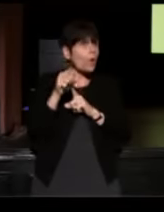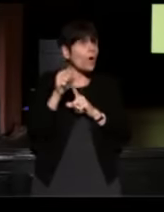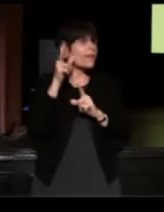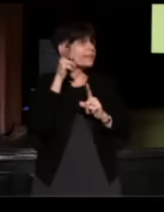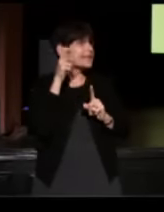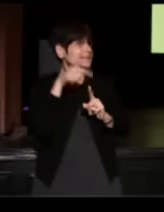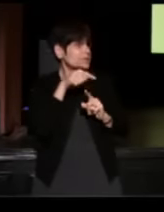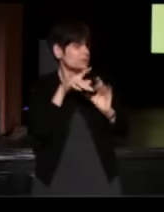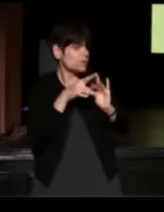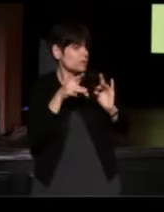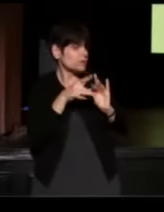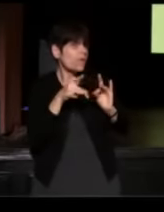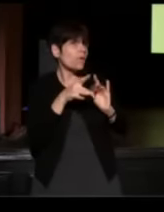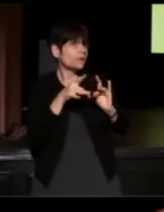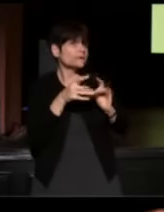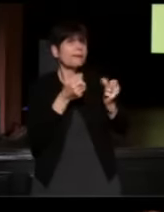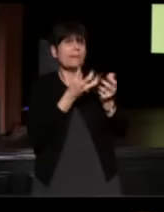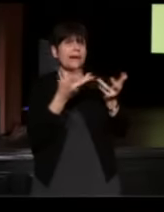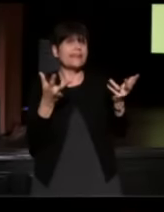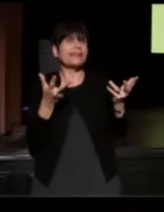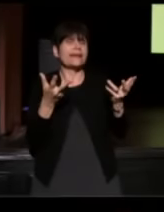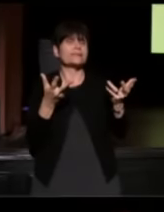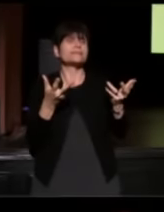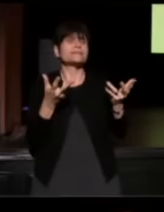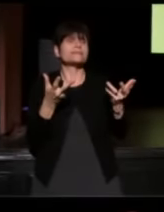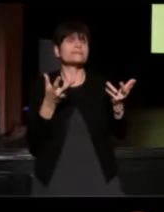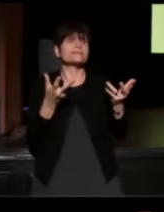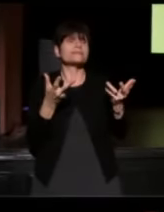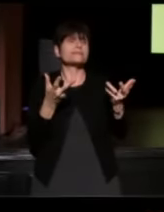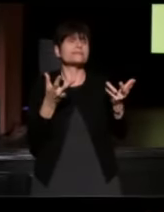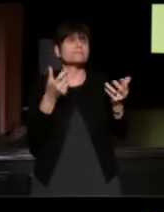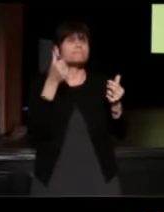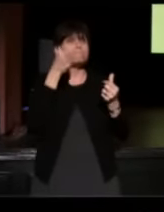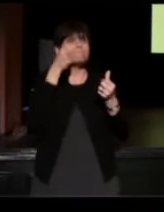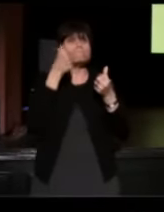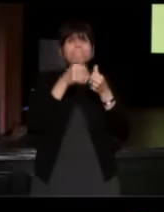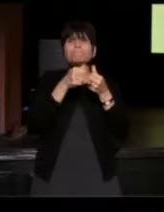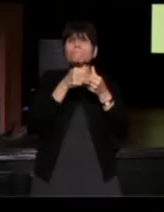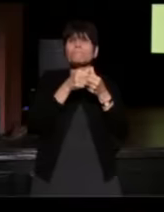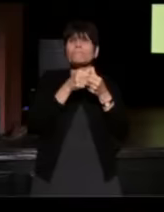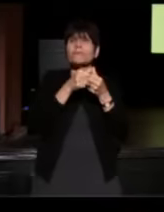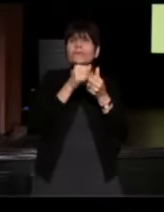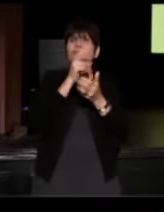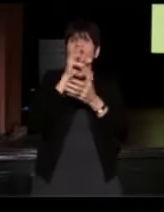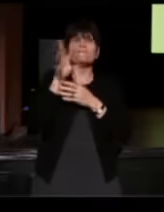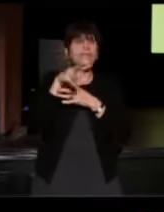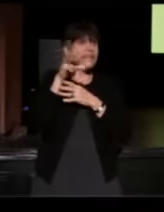a lot of things come to mind. I mean I heard in that fantastic video montage